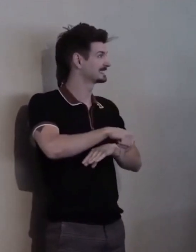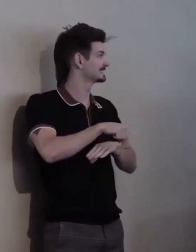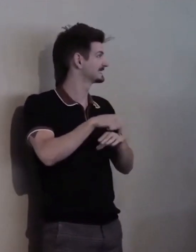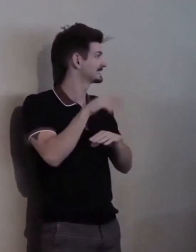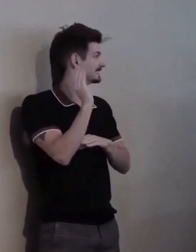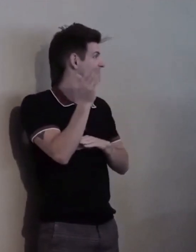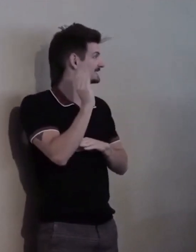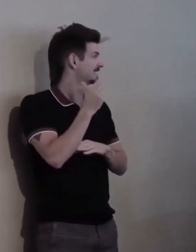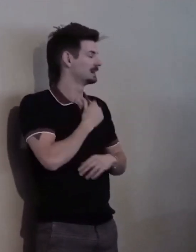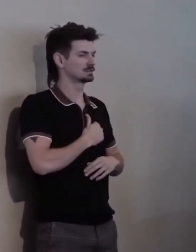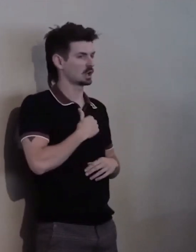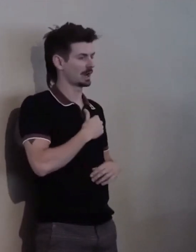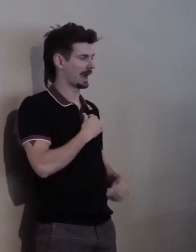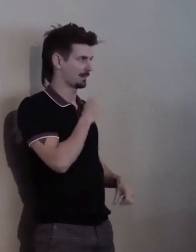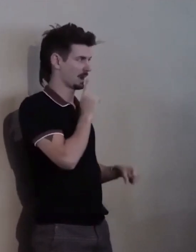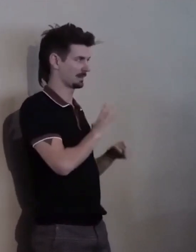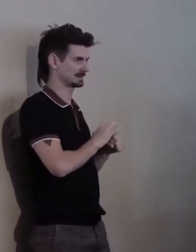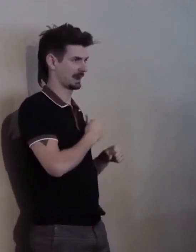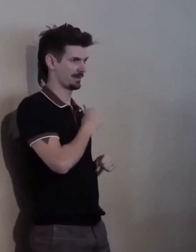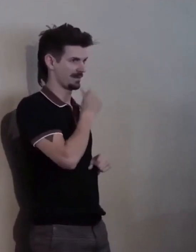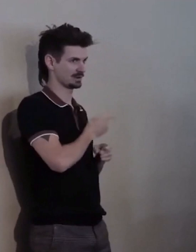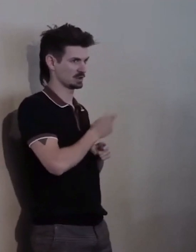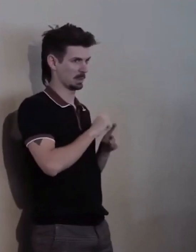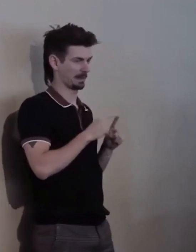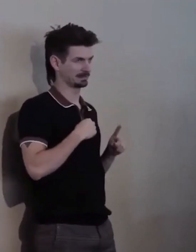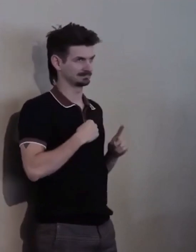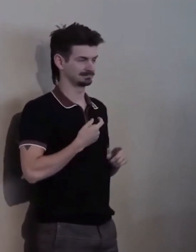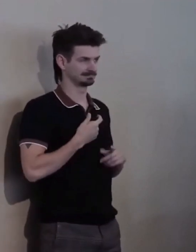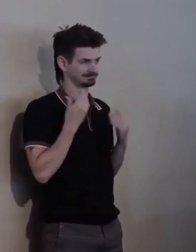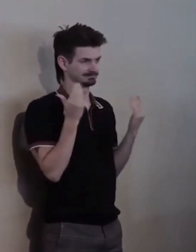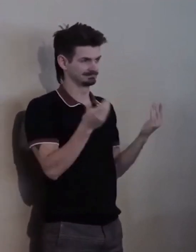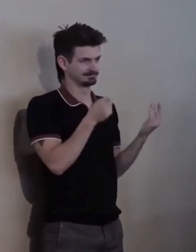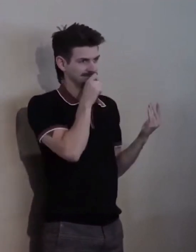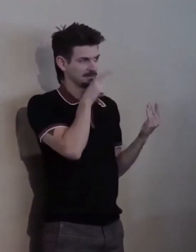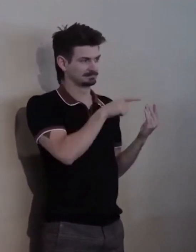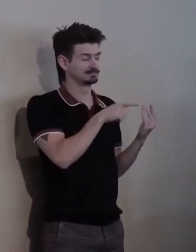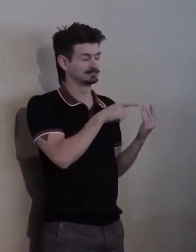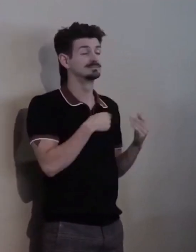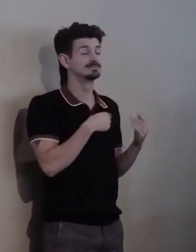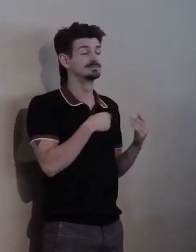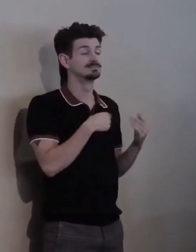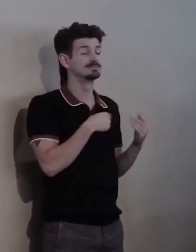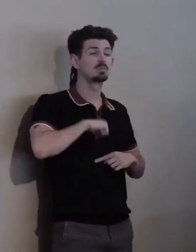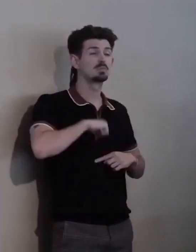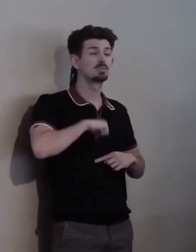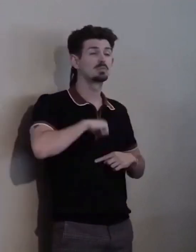So we are proud to be one of the largest employers of people with disabilities in the state.